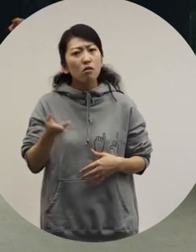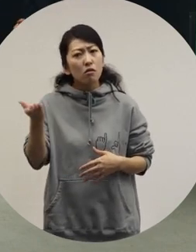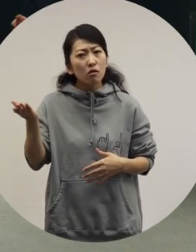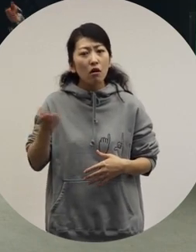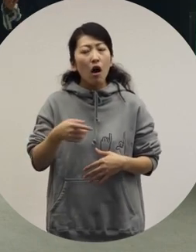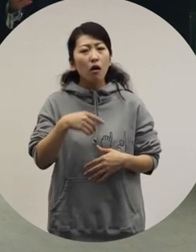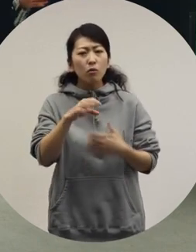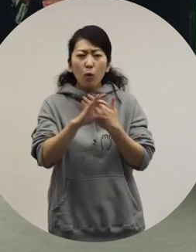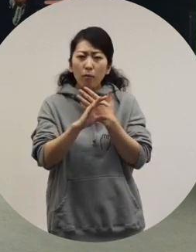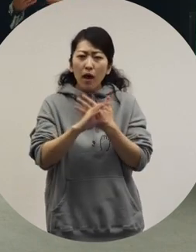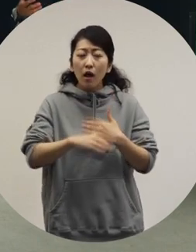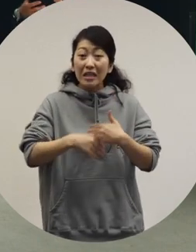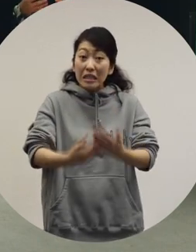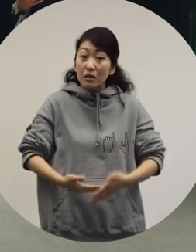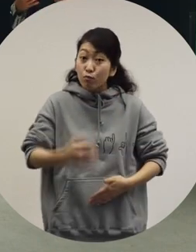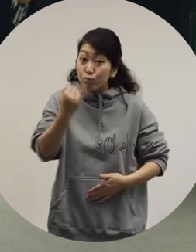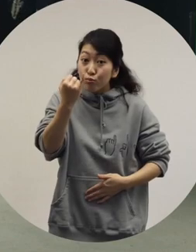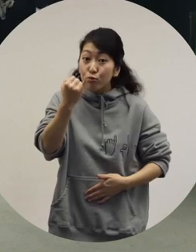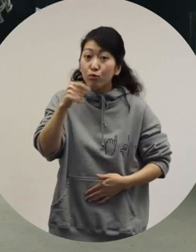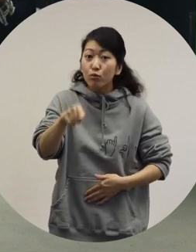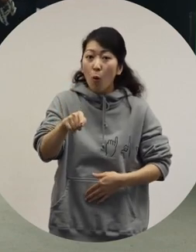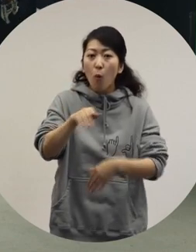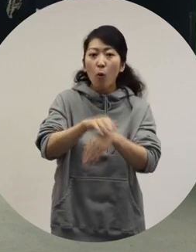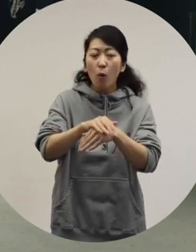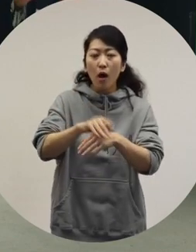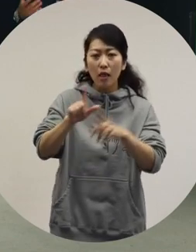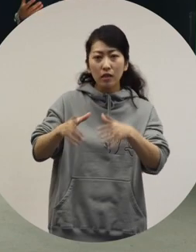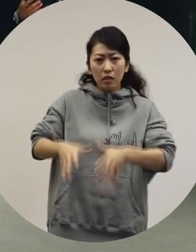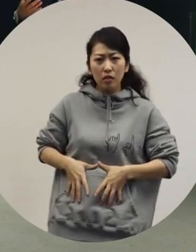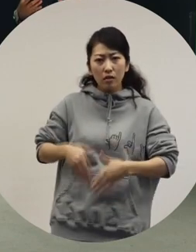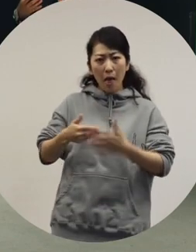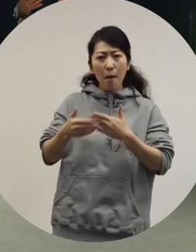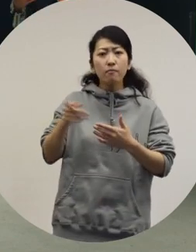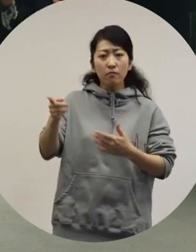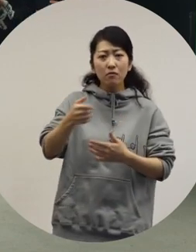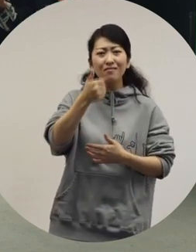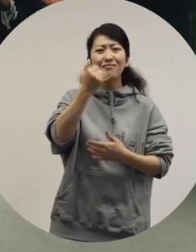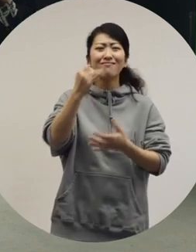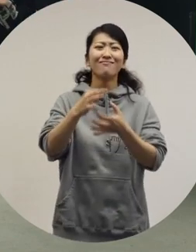For example, today you experienced the form of a pregnant woman. The theme of this project is genderlessness.